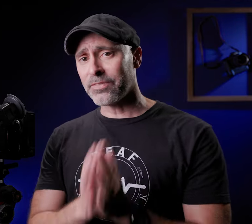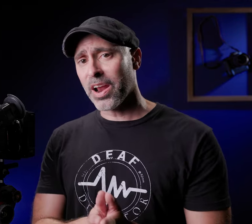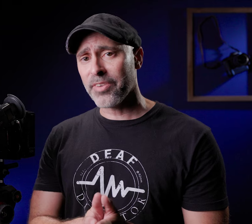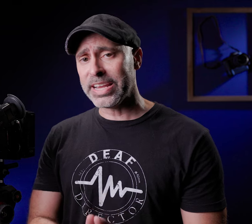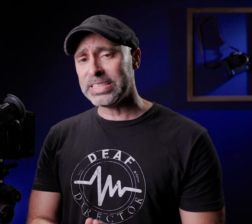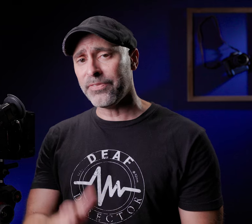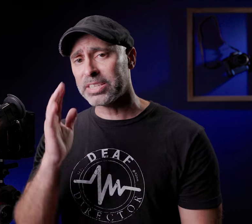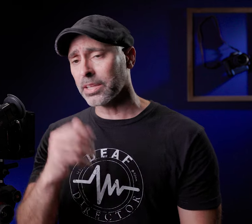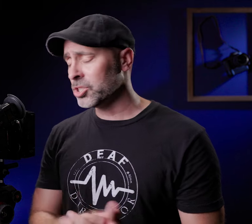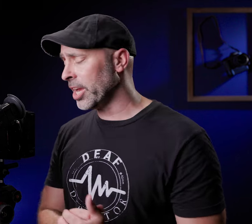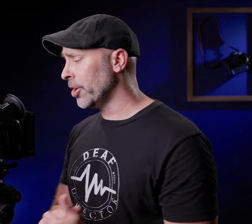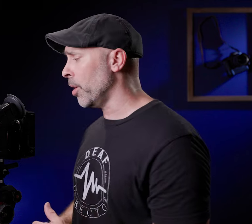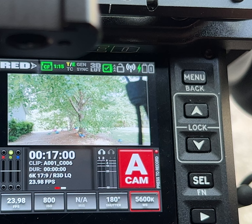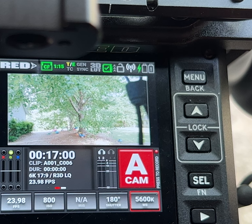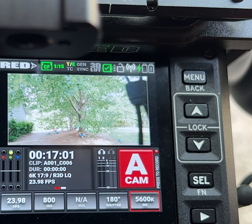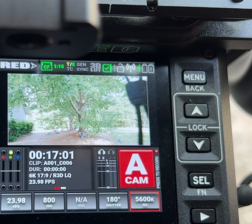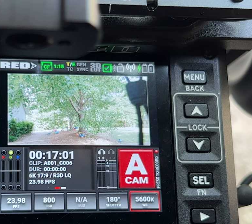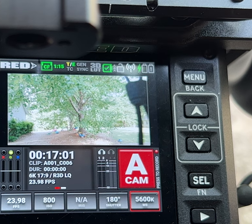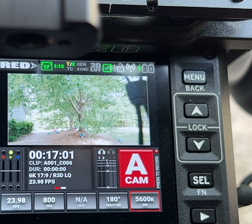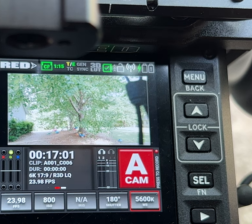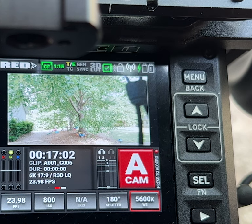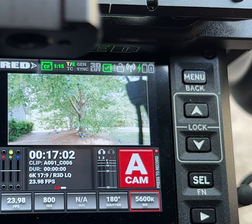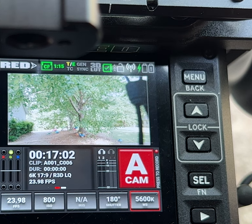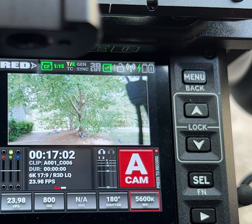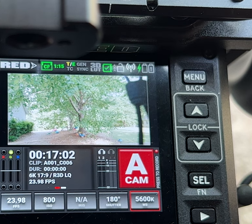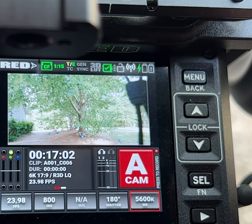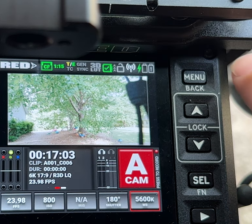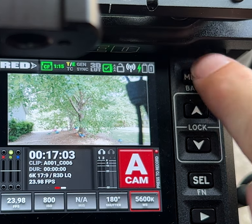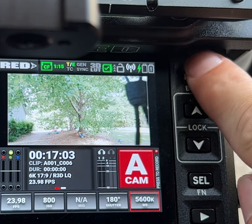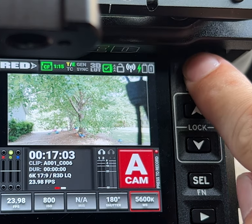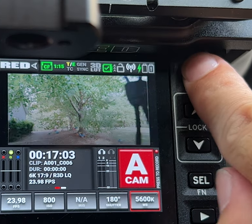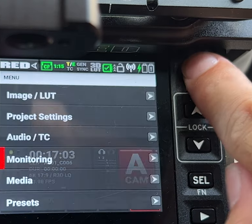very very easy fix let me show you to do it you come in here into your menu and you come to your